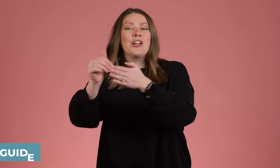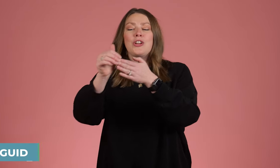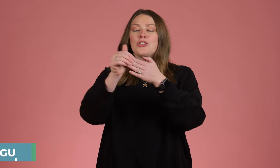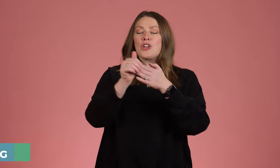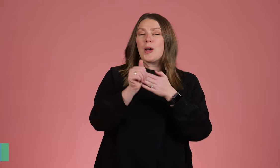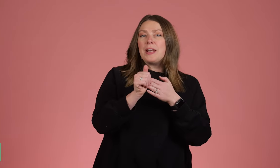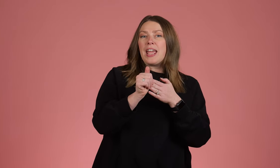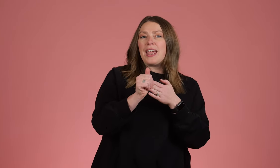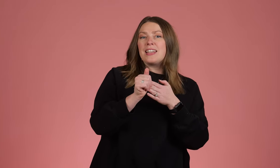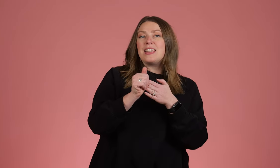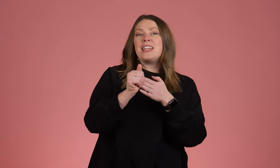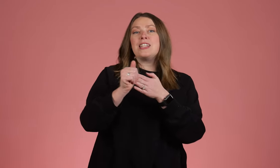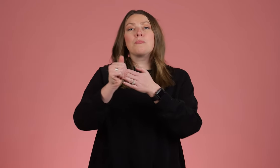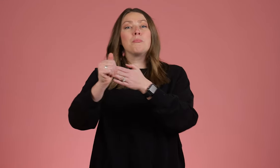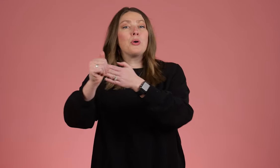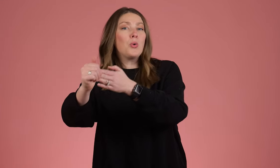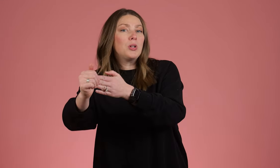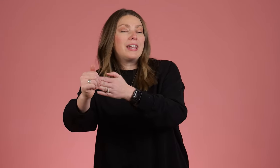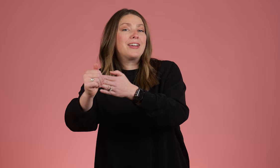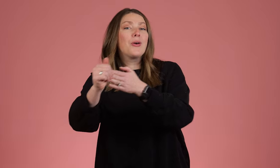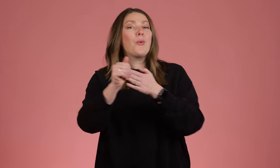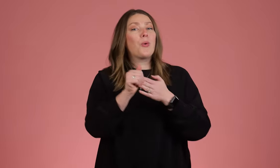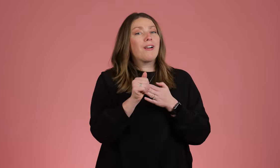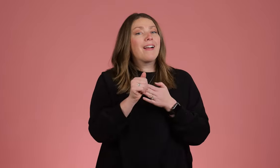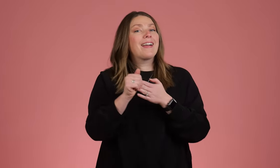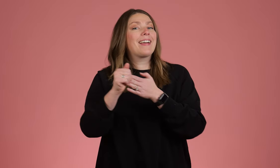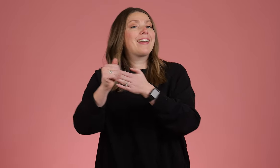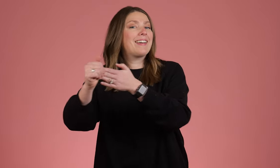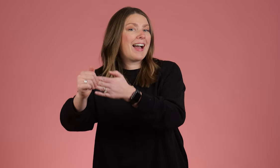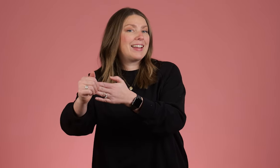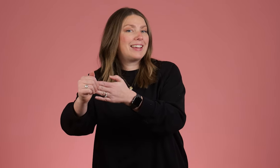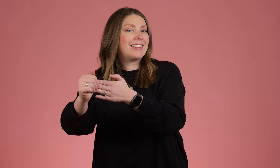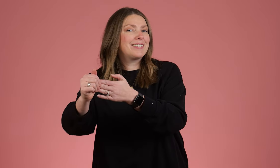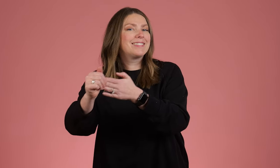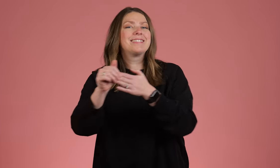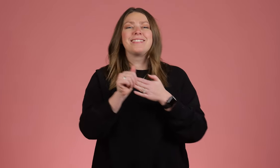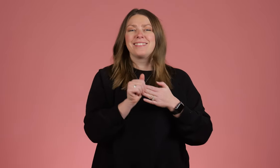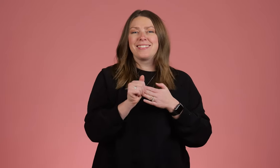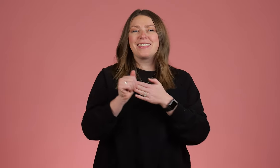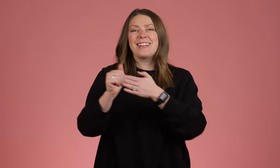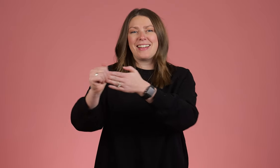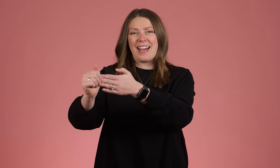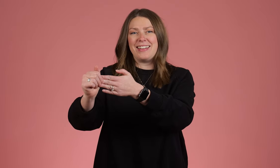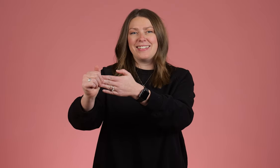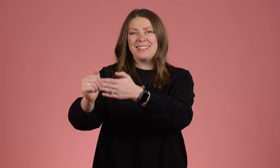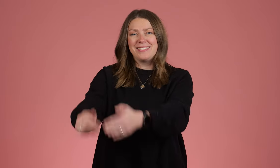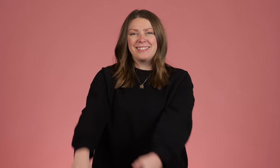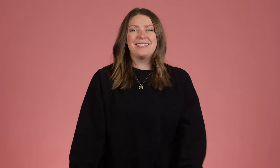Your dominant hand is pulling or guiding guide.